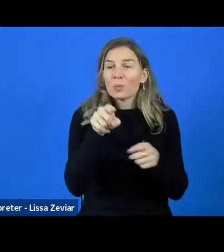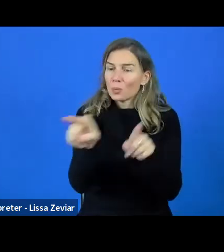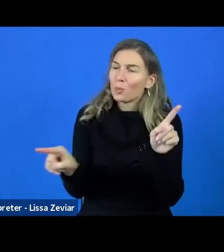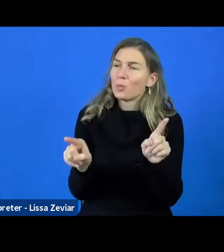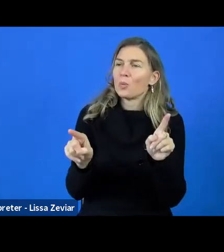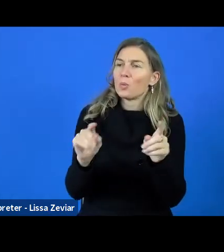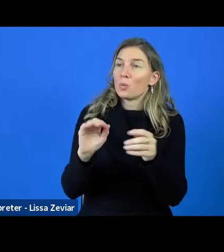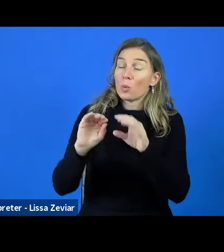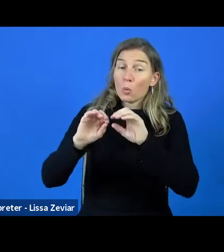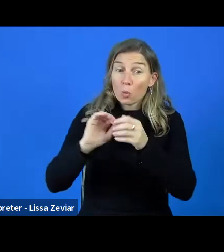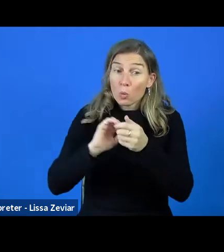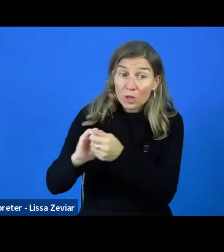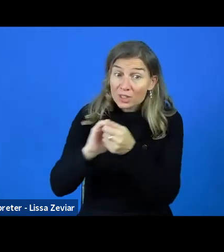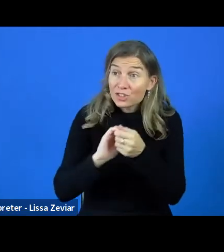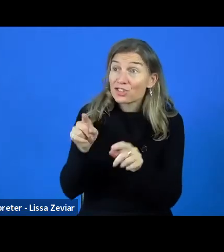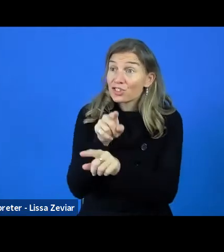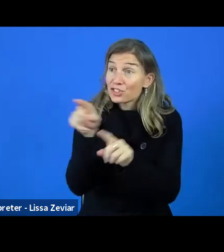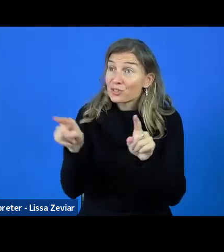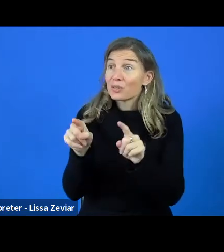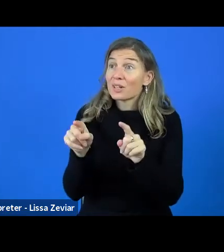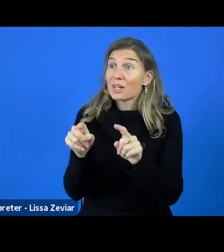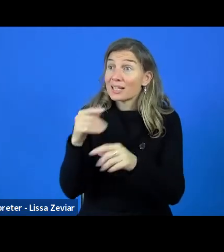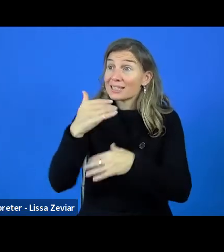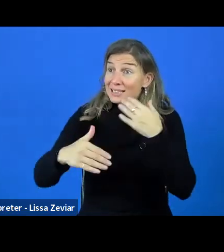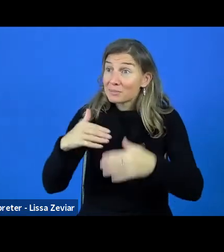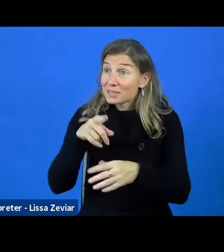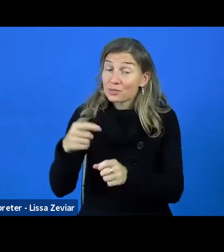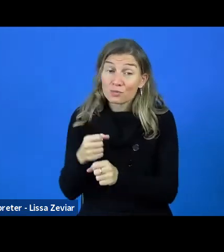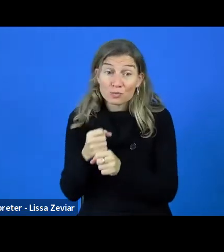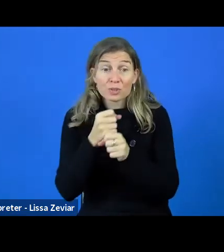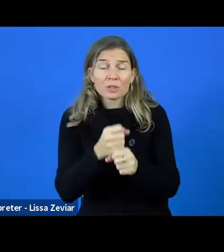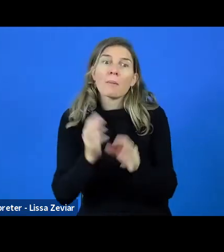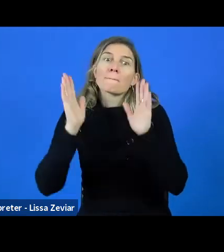they participate in EU projects. Next slide.